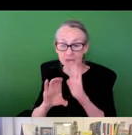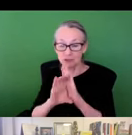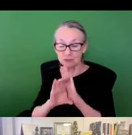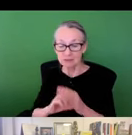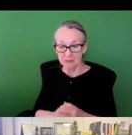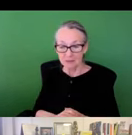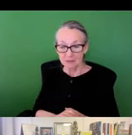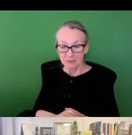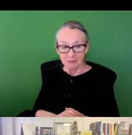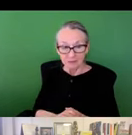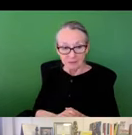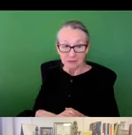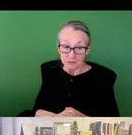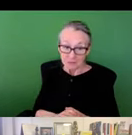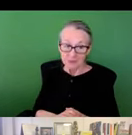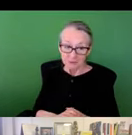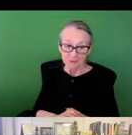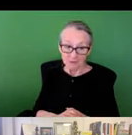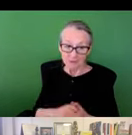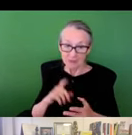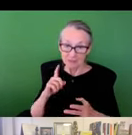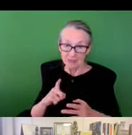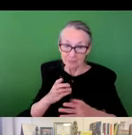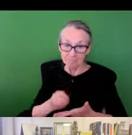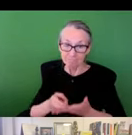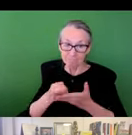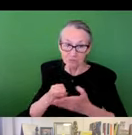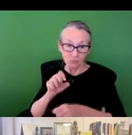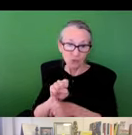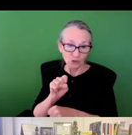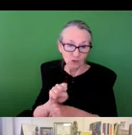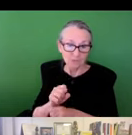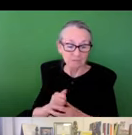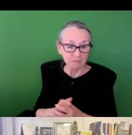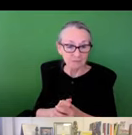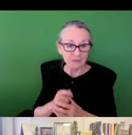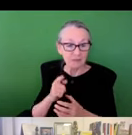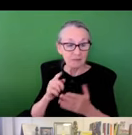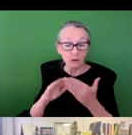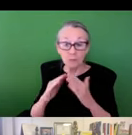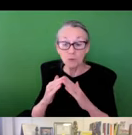And you can see across these pictures that, you know, there is some work in terms of rehabilitation and needs